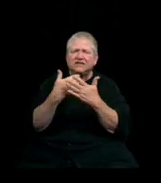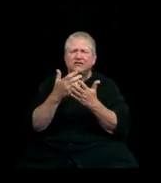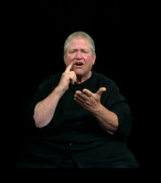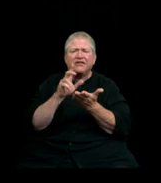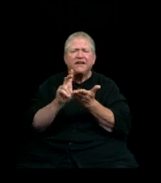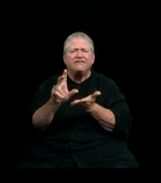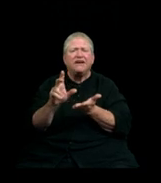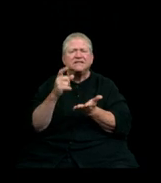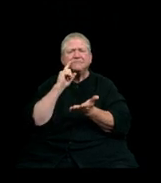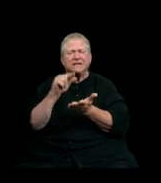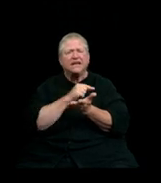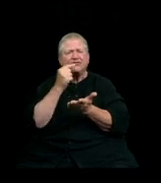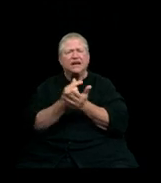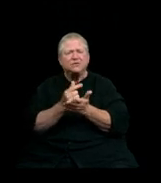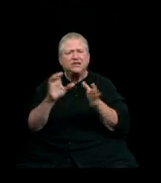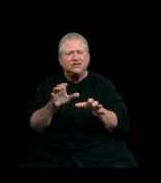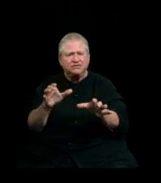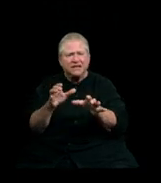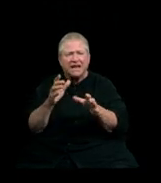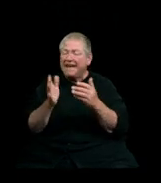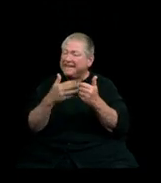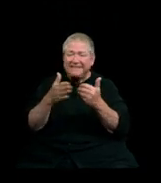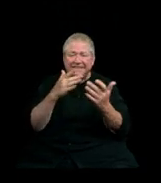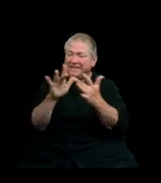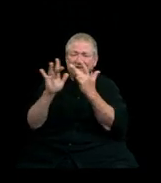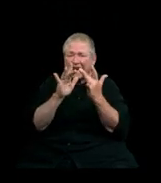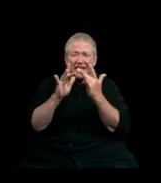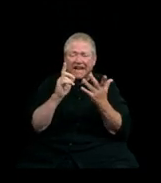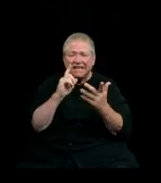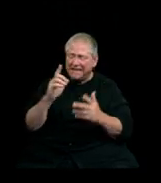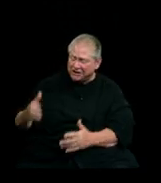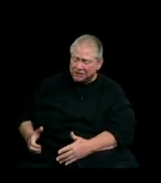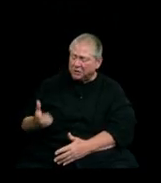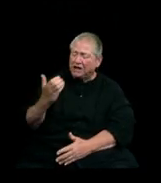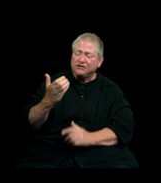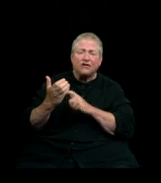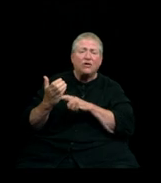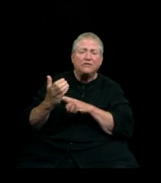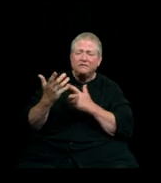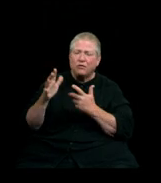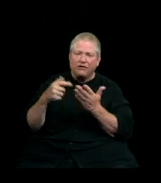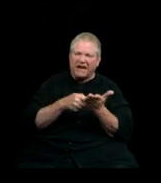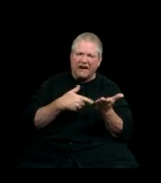AND it’s also one of the easiest thing you can do. Just go ahead and pull out your phone, you probably already have it out!